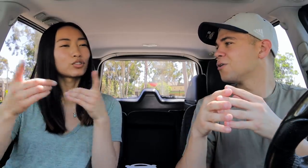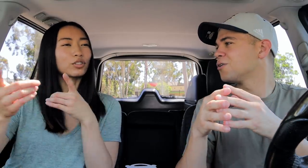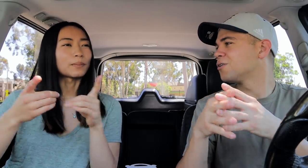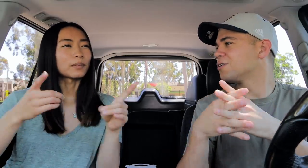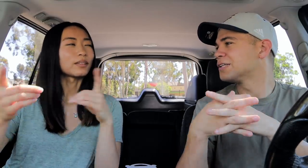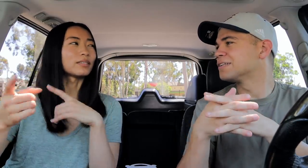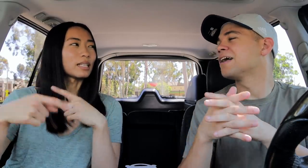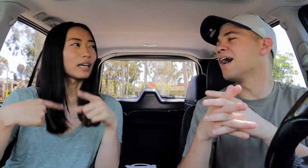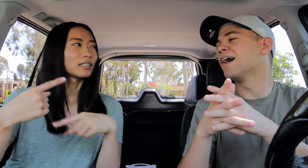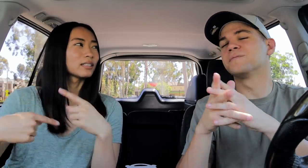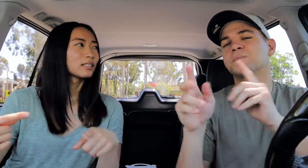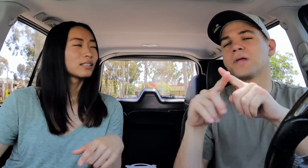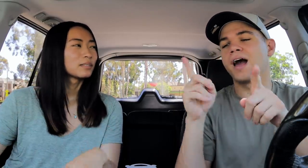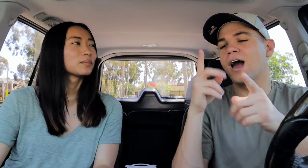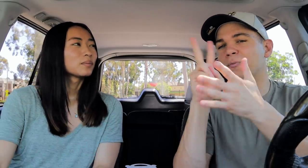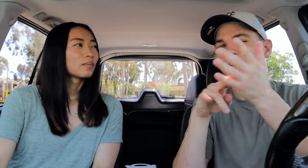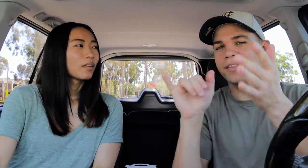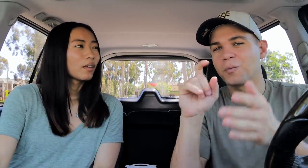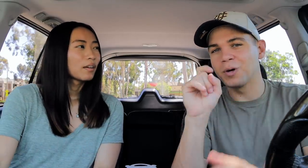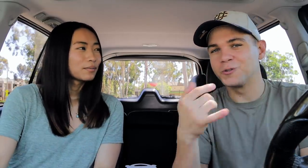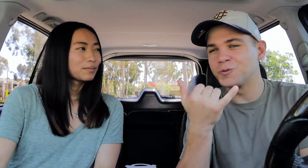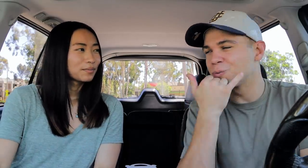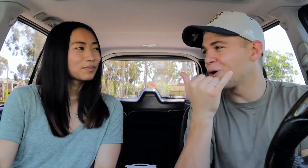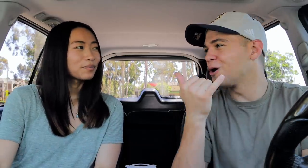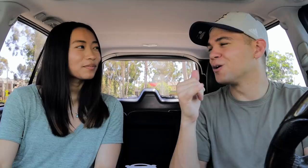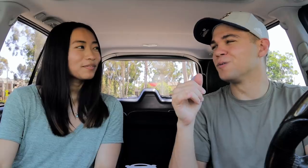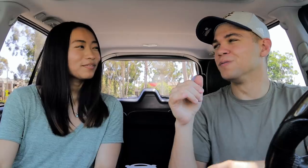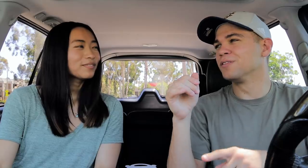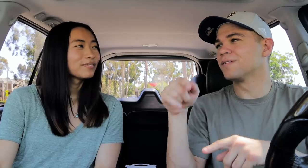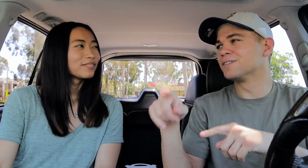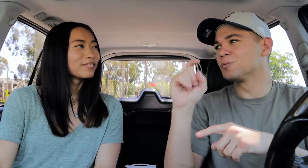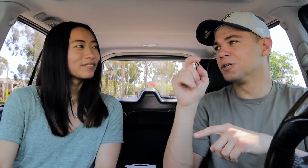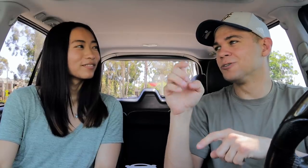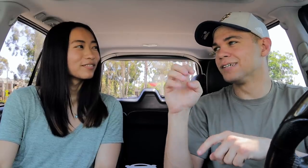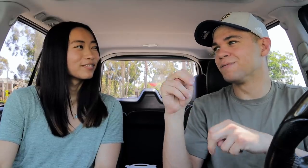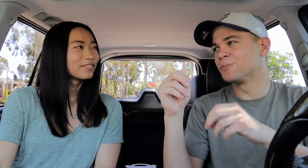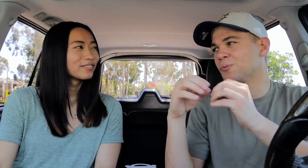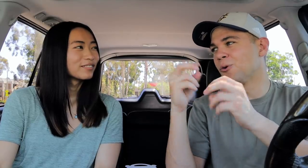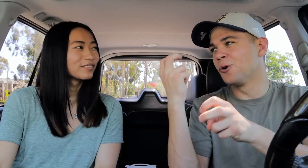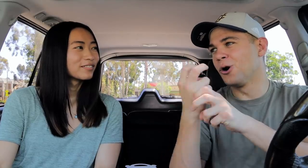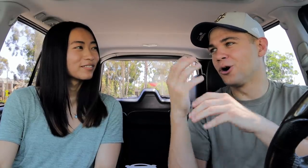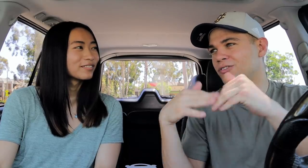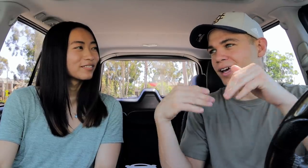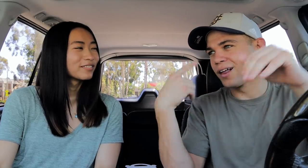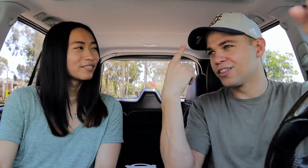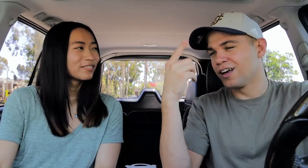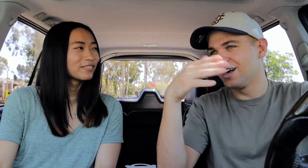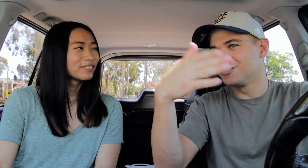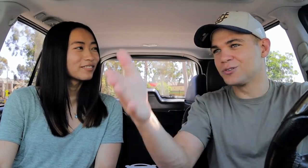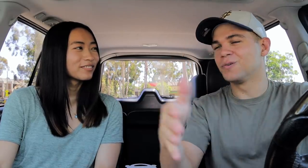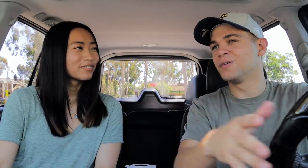Descriptive signs. But I read that question wrong. This question even more harder than I thought.